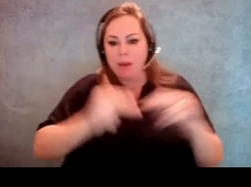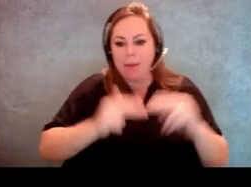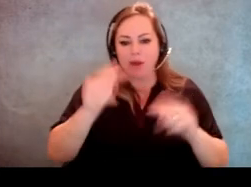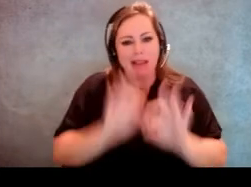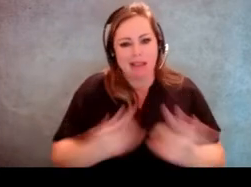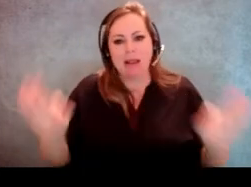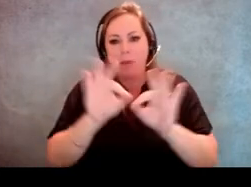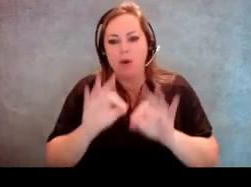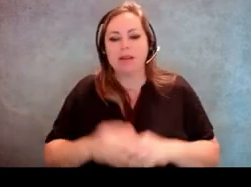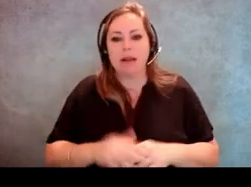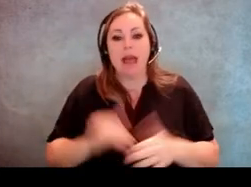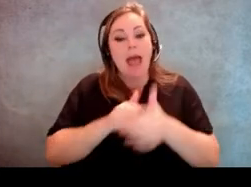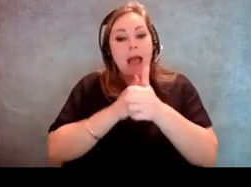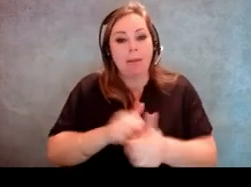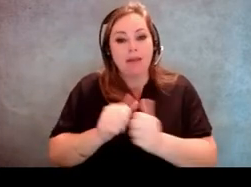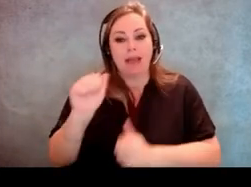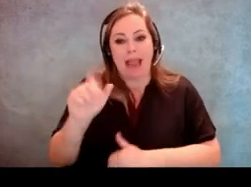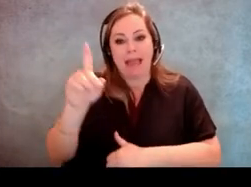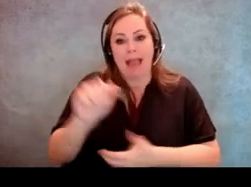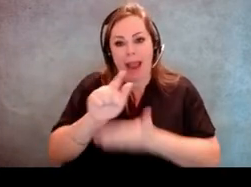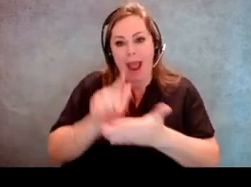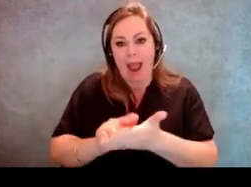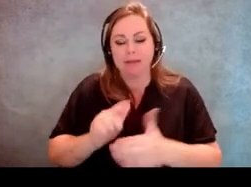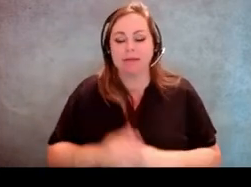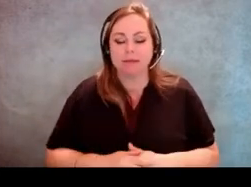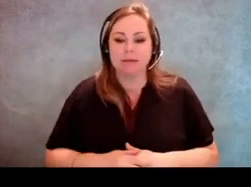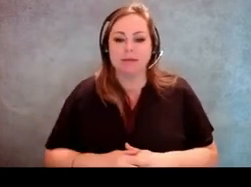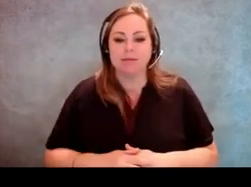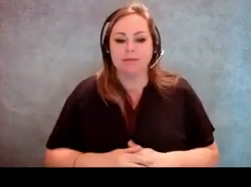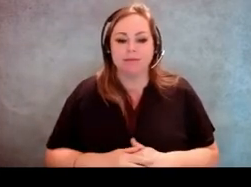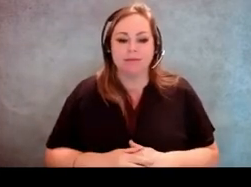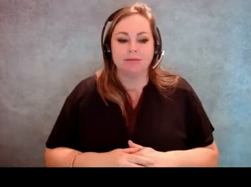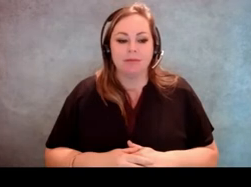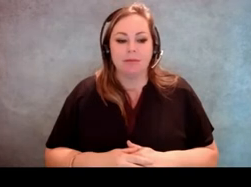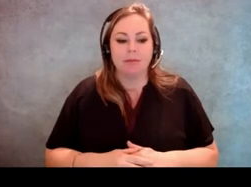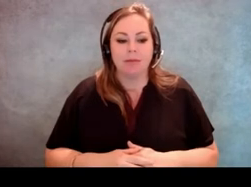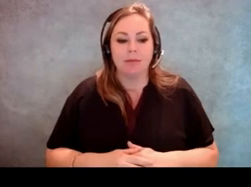of the Americans with Disabilities Act. Generally speaking, clear the pathways,